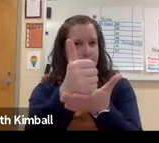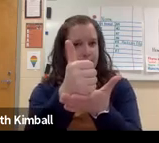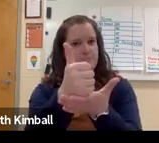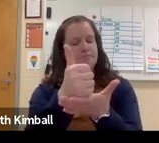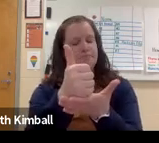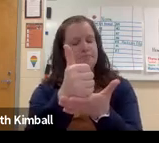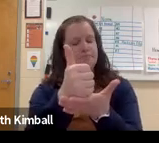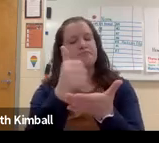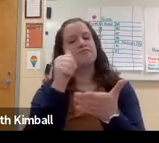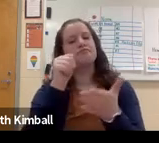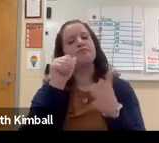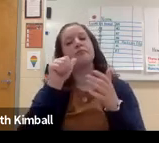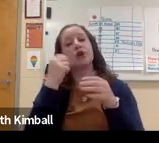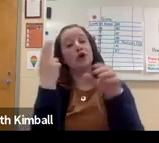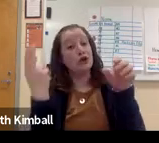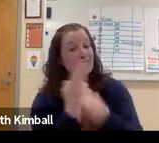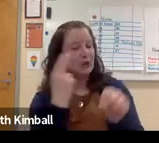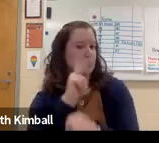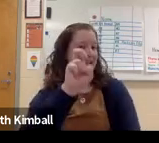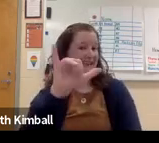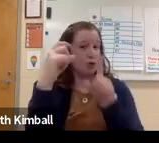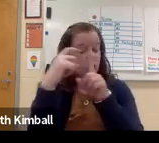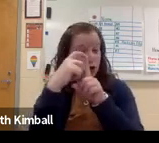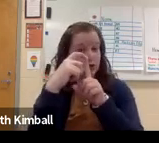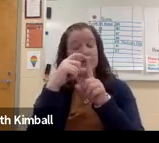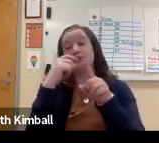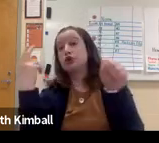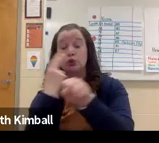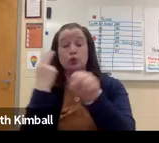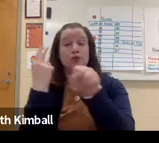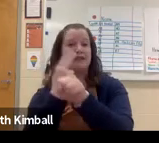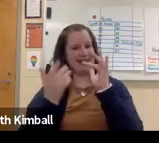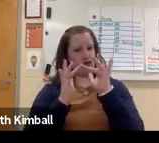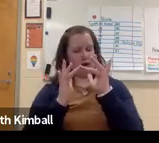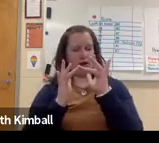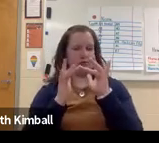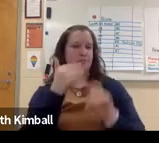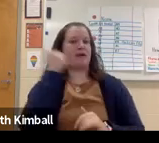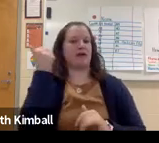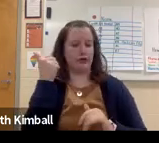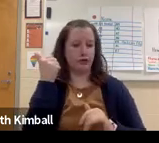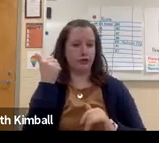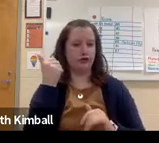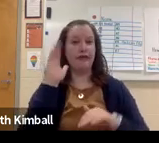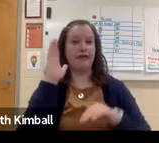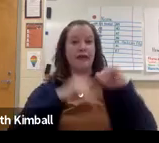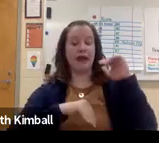How to search for the information that they need to help themselves, using key words using the internet.